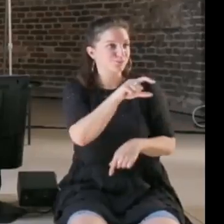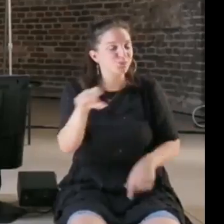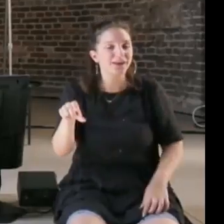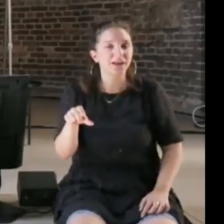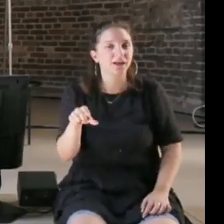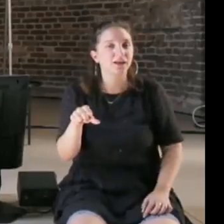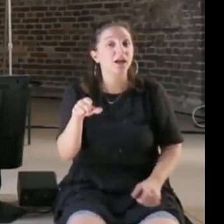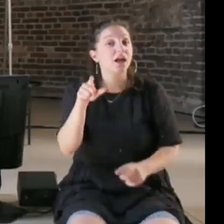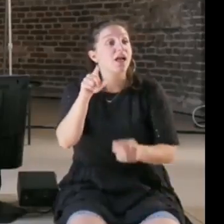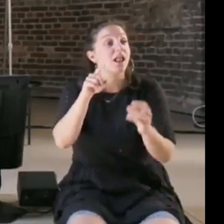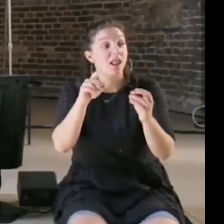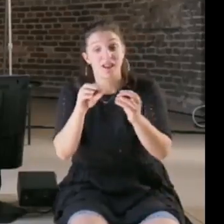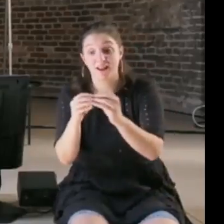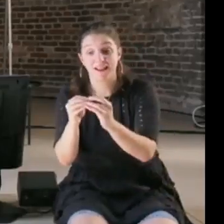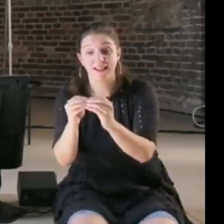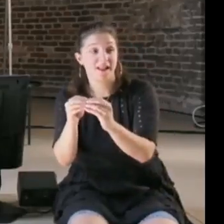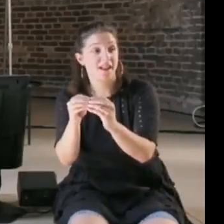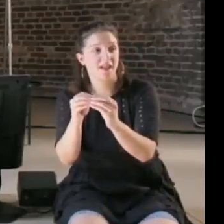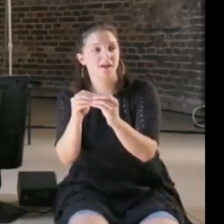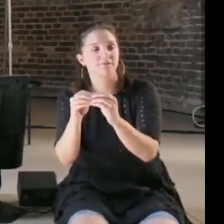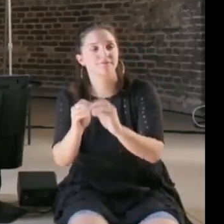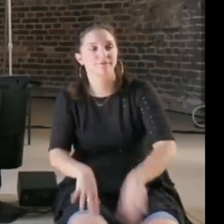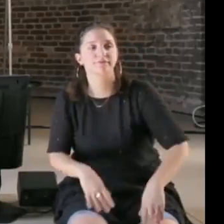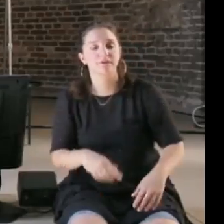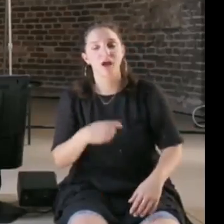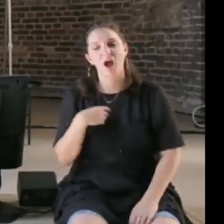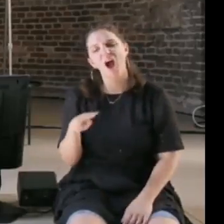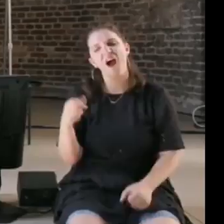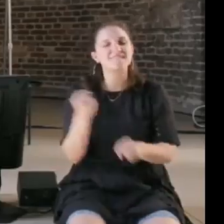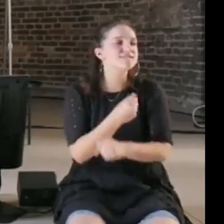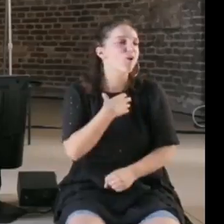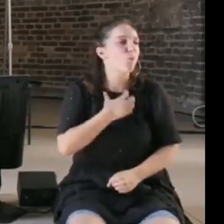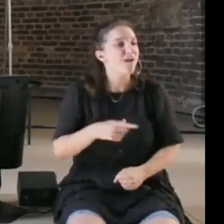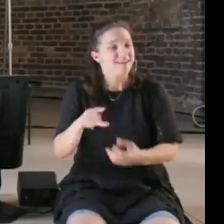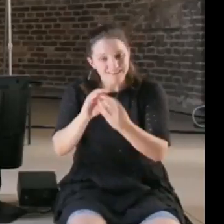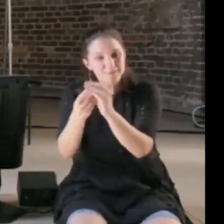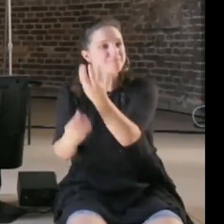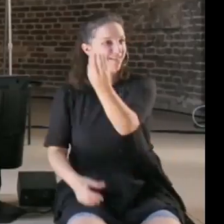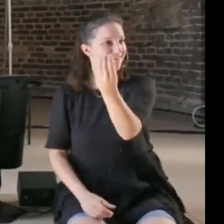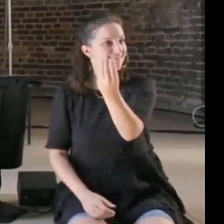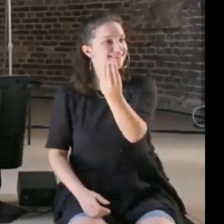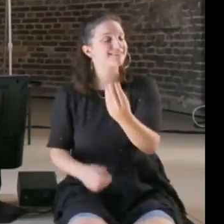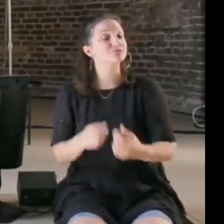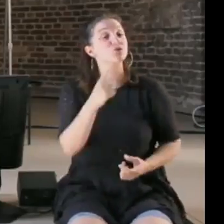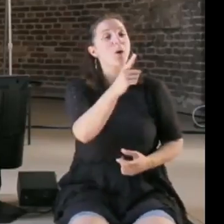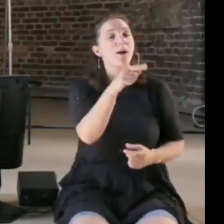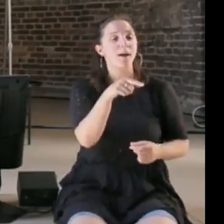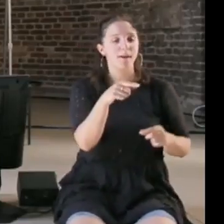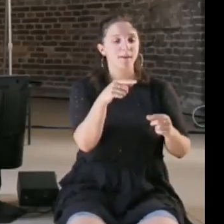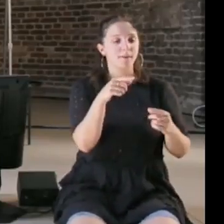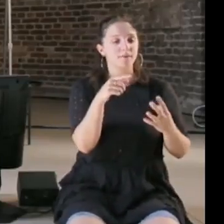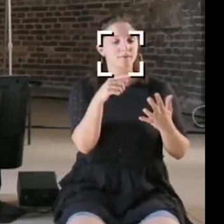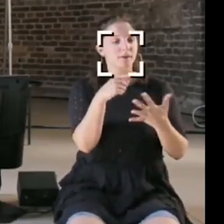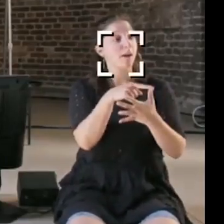built to my disappointment, on Monday, so the workshop had this first day that was field